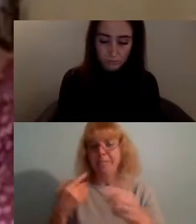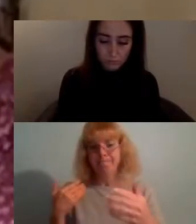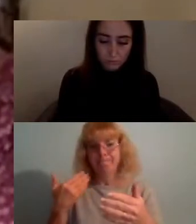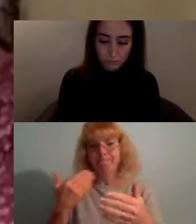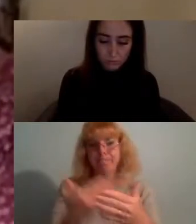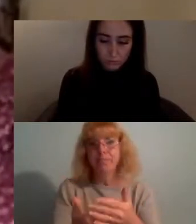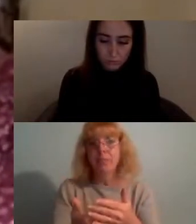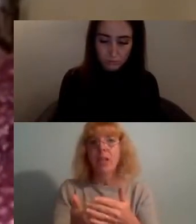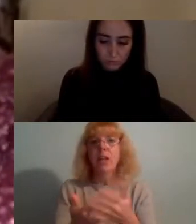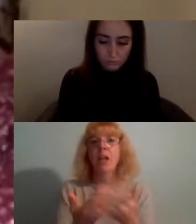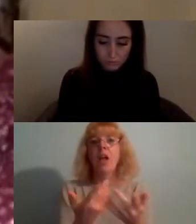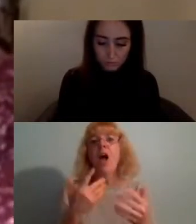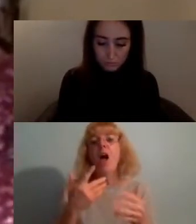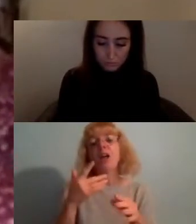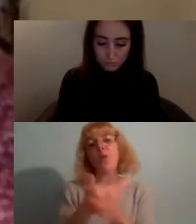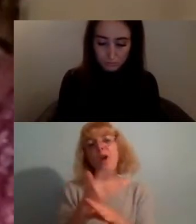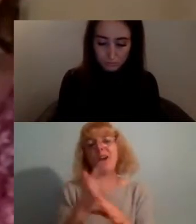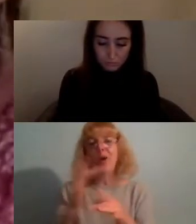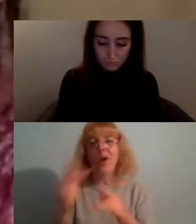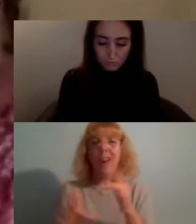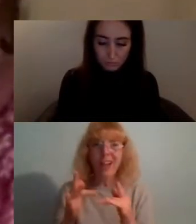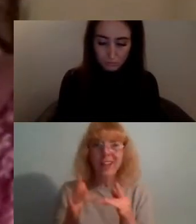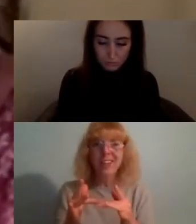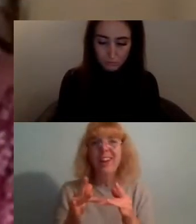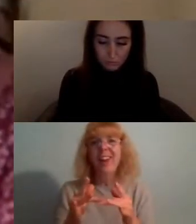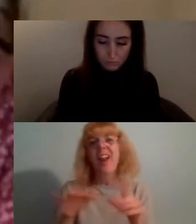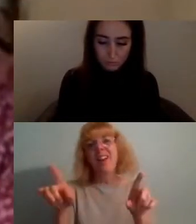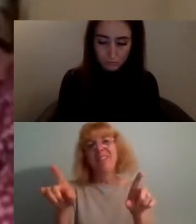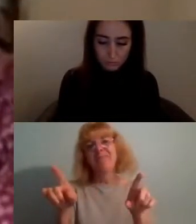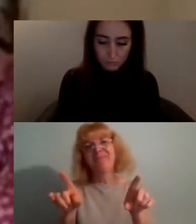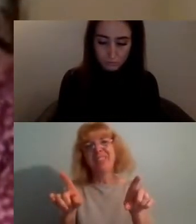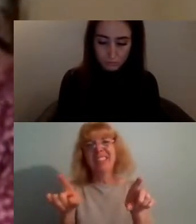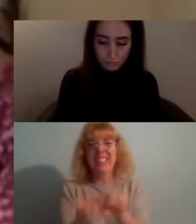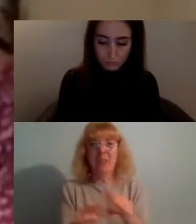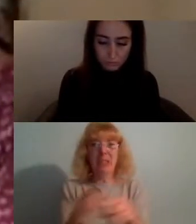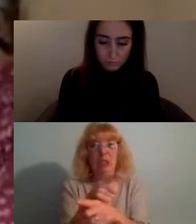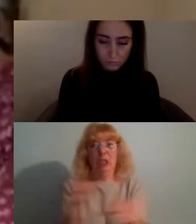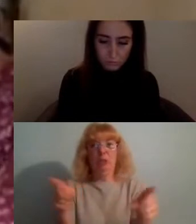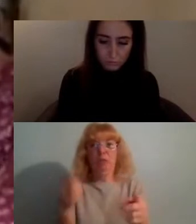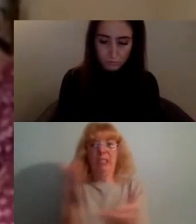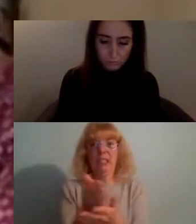online as most of us do during the pandemic but I think there's a lot that i've learned from